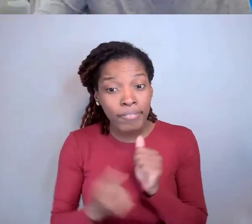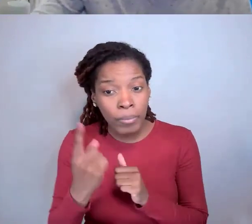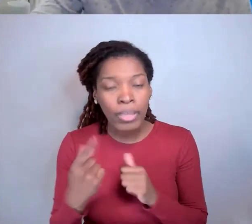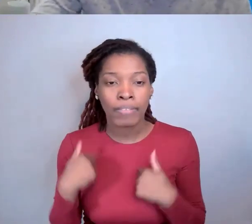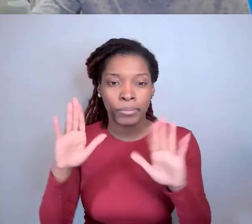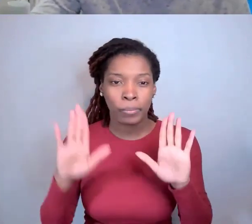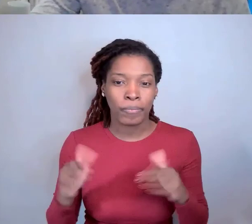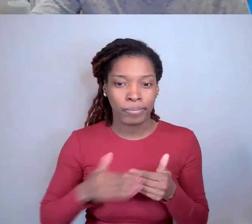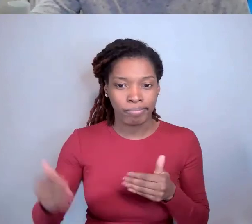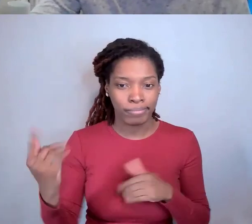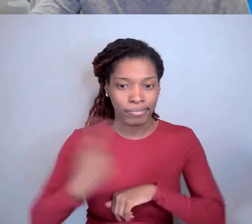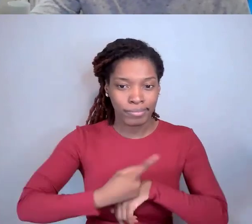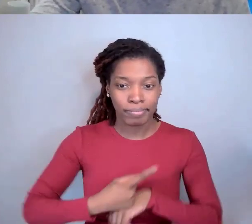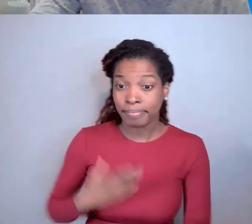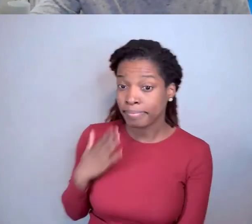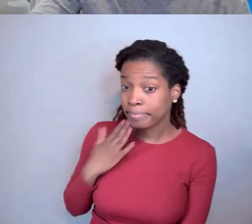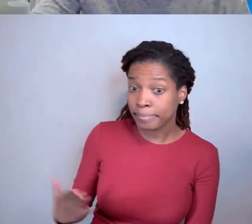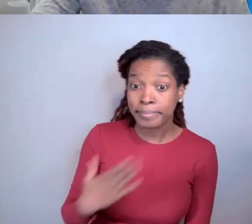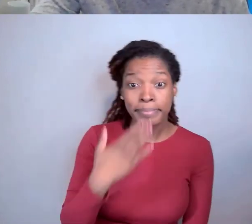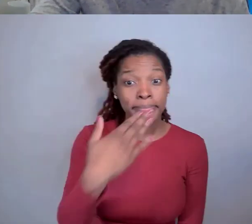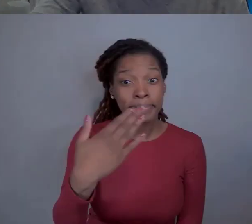Mary Fran Deutsch: Thanks. Scott Cooper: Thank you.